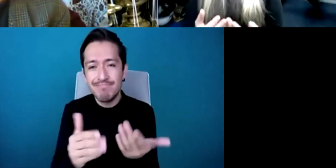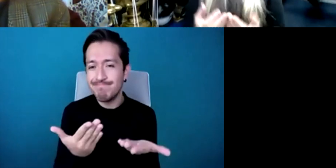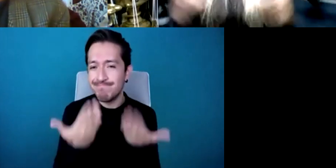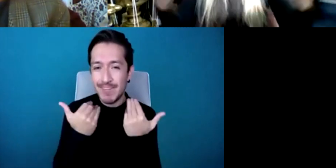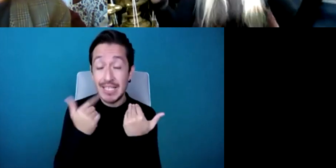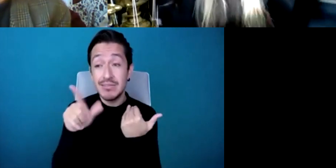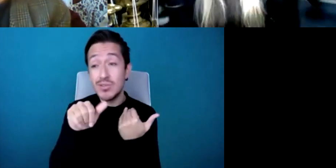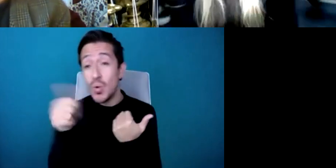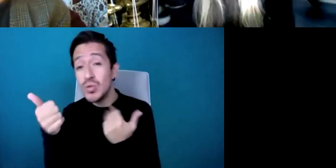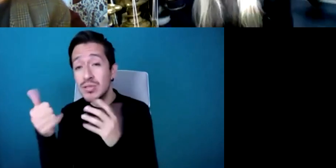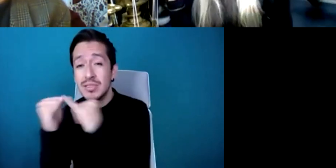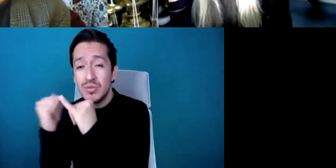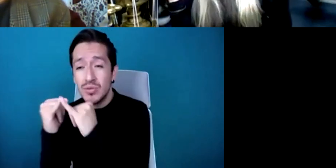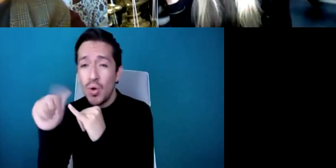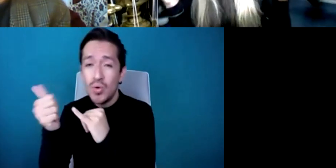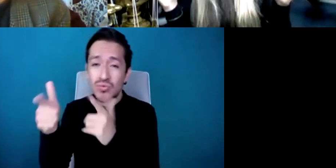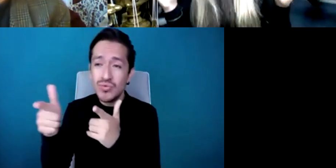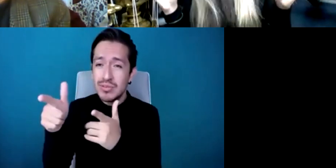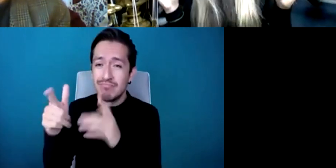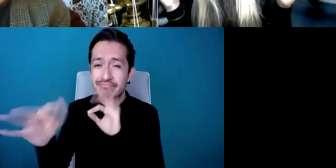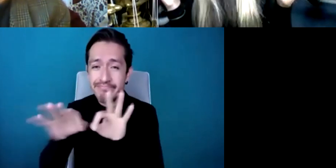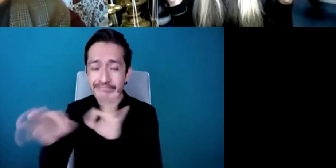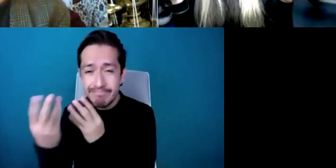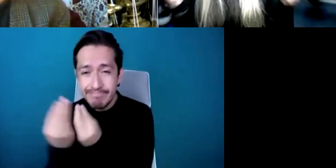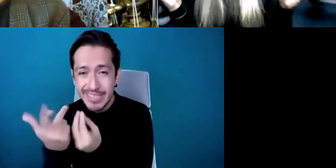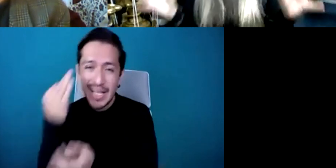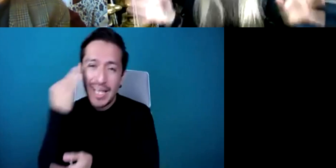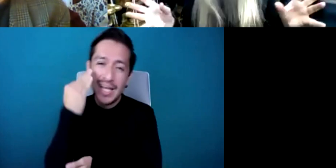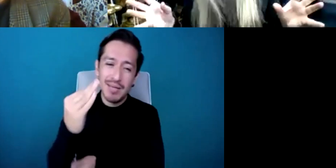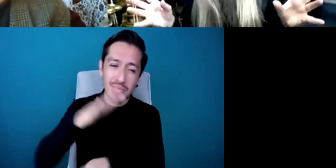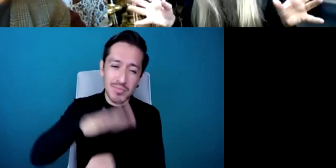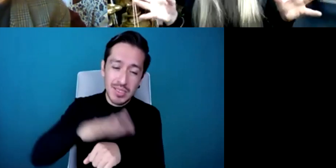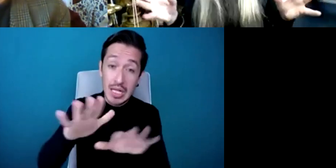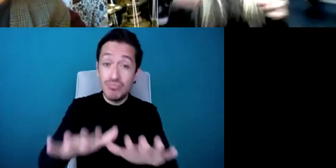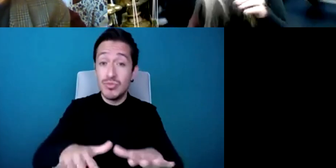course orchestras have gone through financially you know financial challenges and so on so a lot